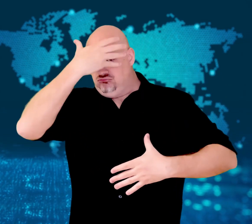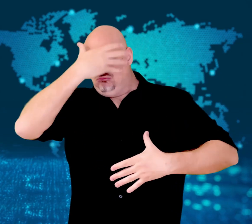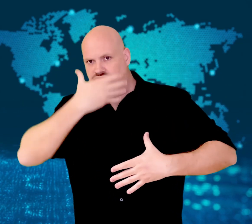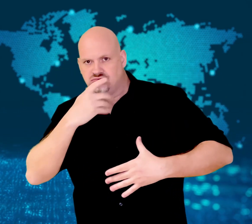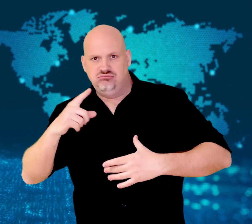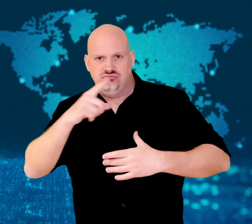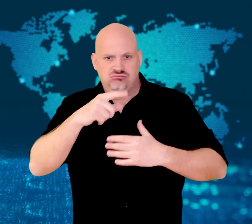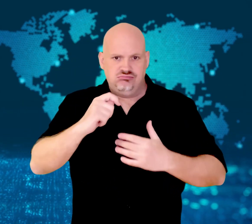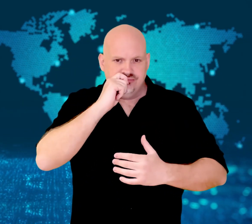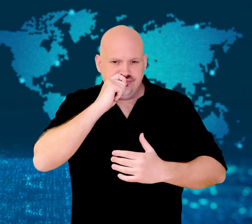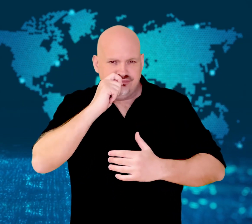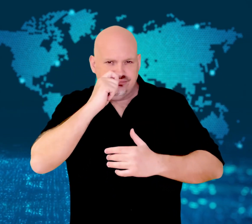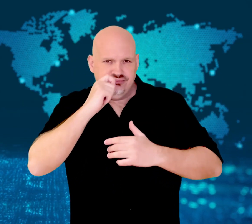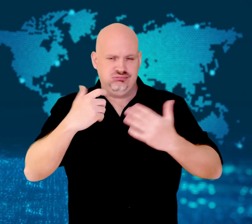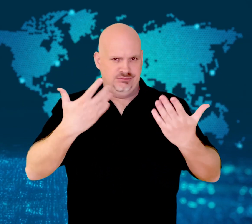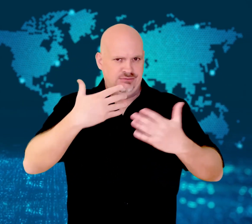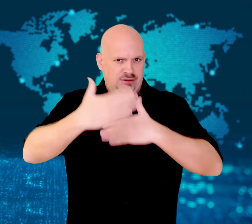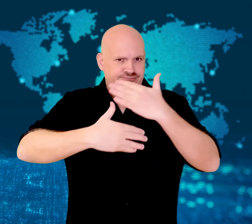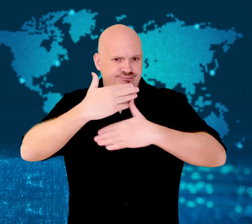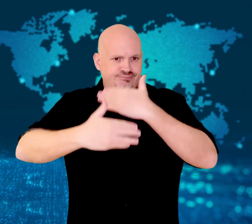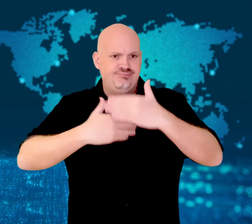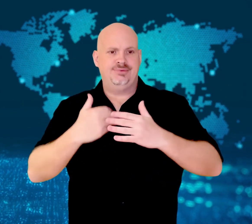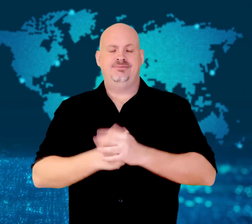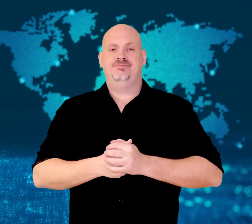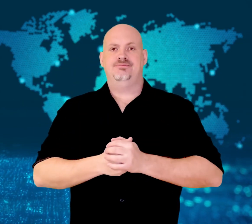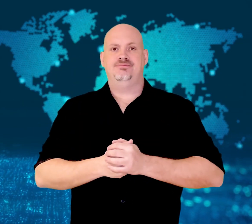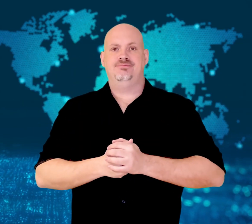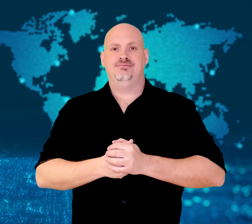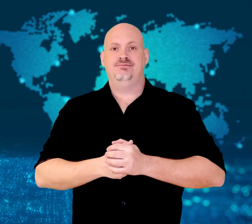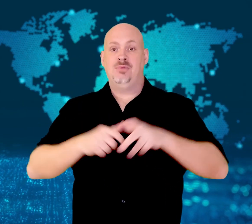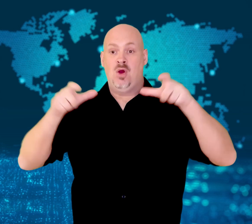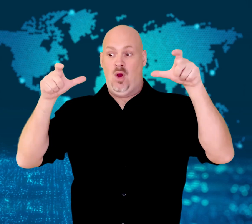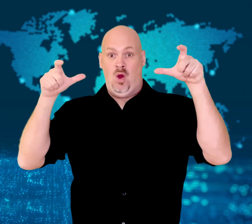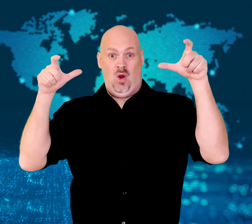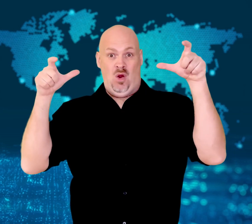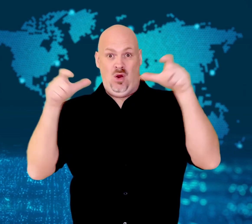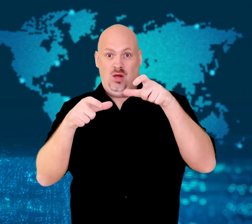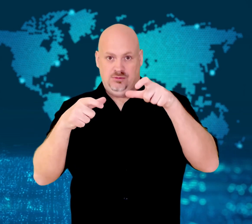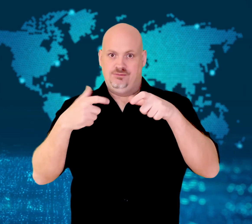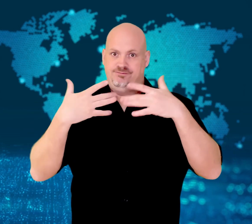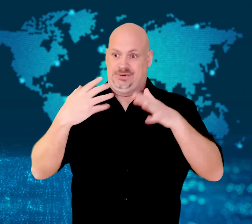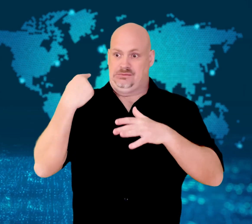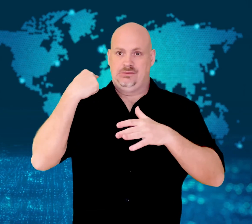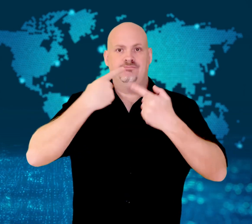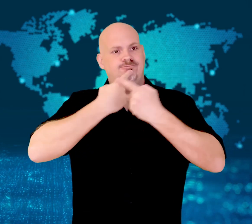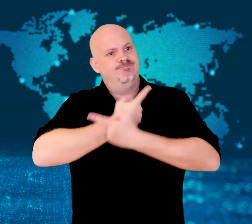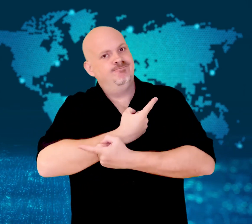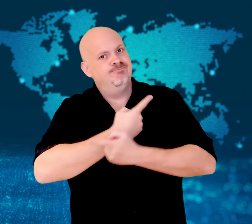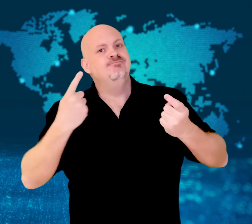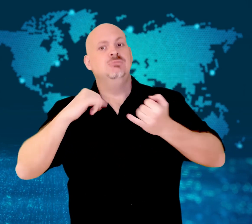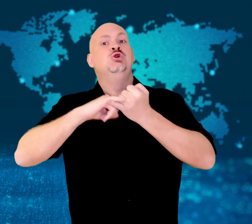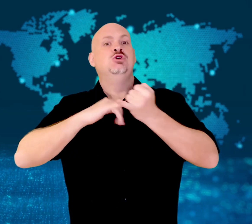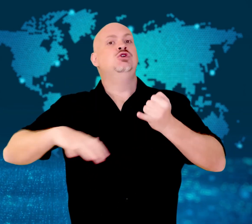When it was announced that the city would be locked down,